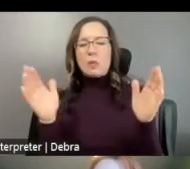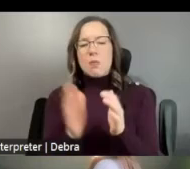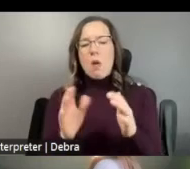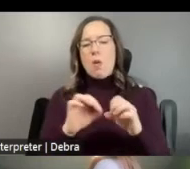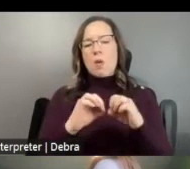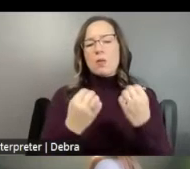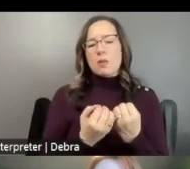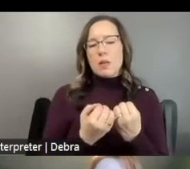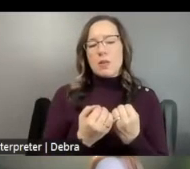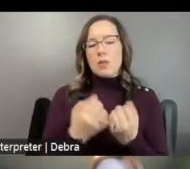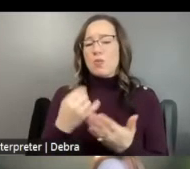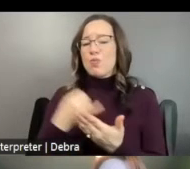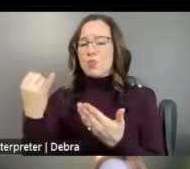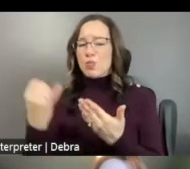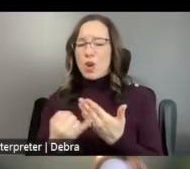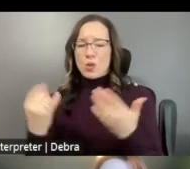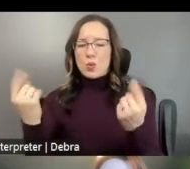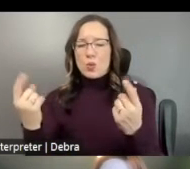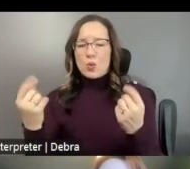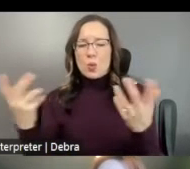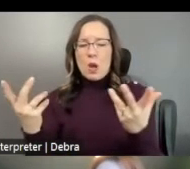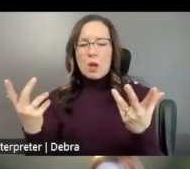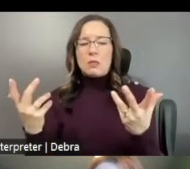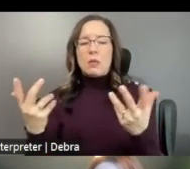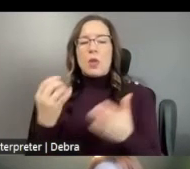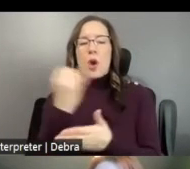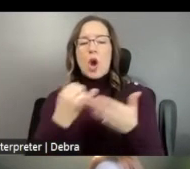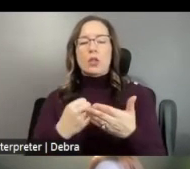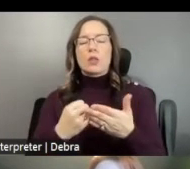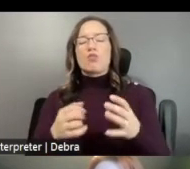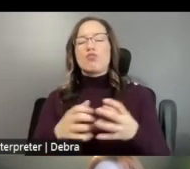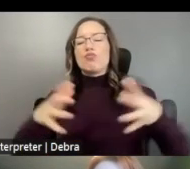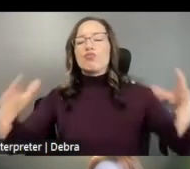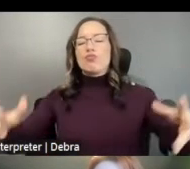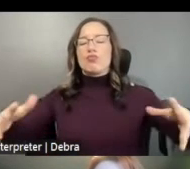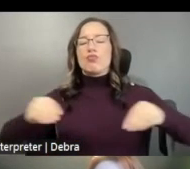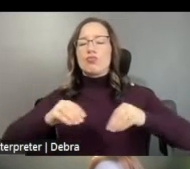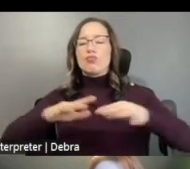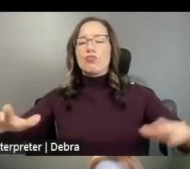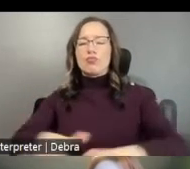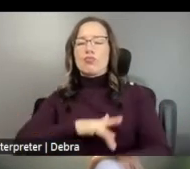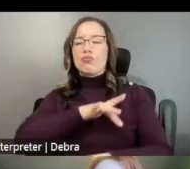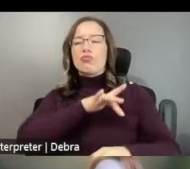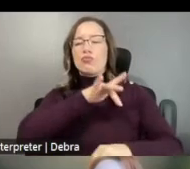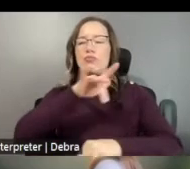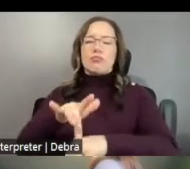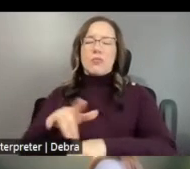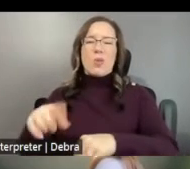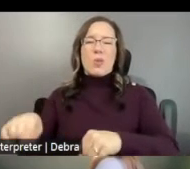PROJECTS THAT EXTEND THE REACH OF THE ARTS TO UNDERSERVED GROUPS AND COMMUNITIES. CHALLENGE